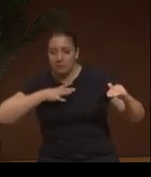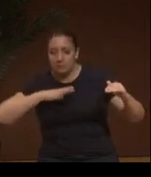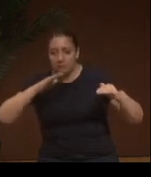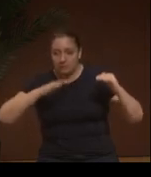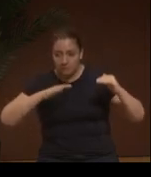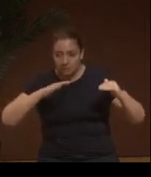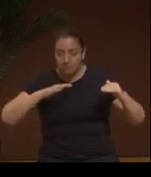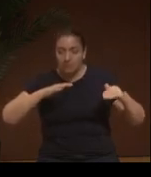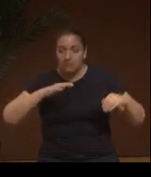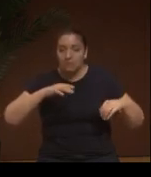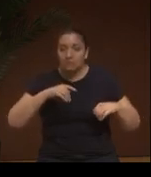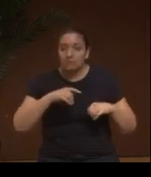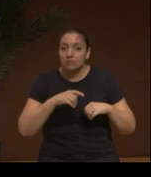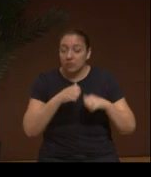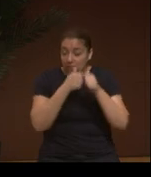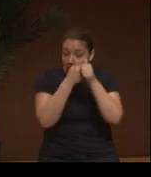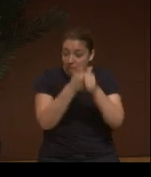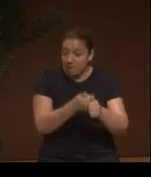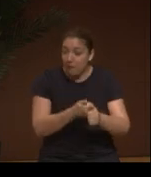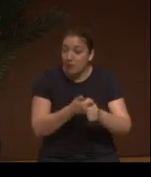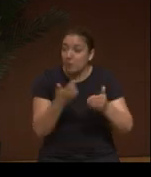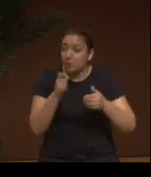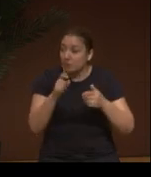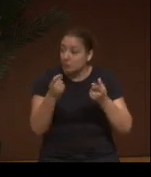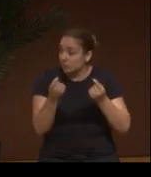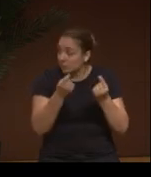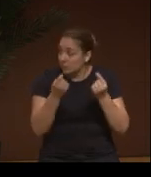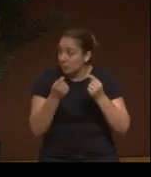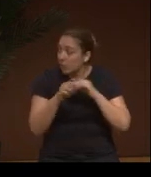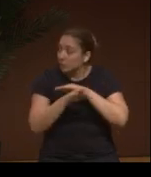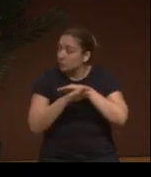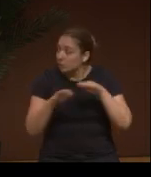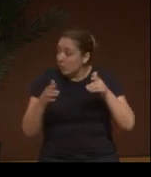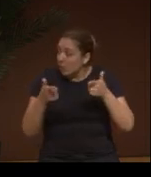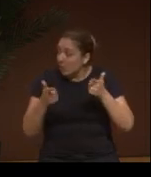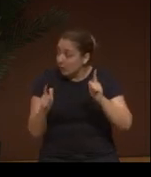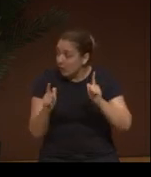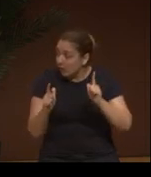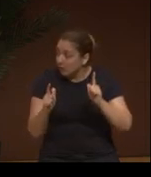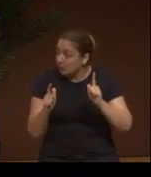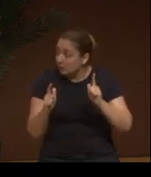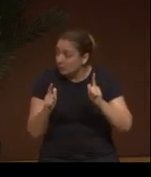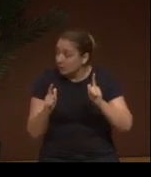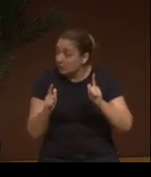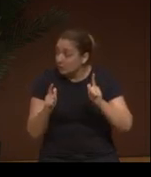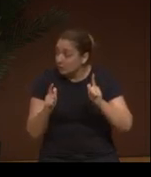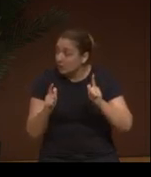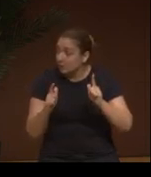but you are also a necessary strength that balances this feminine force. Get your number and elevate as it must be.